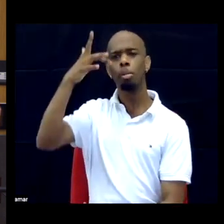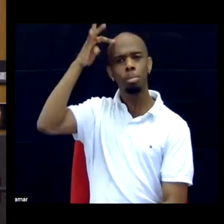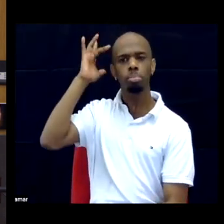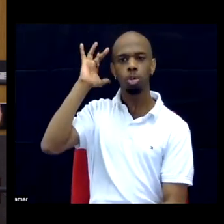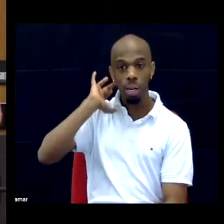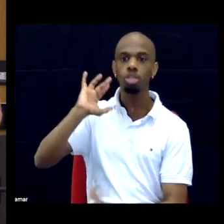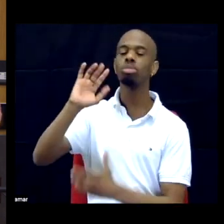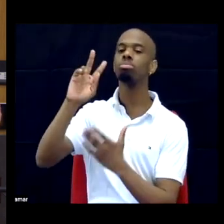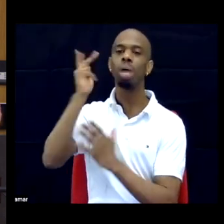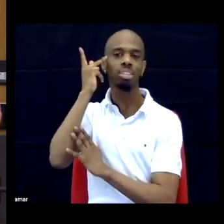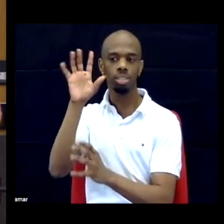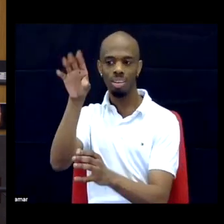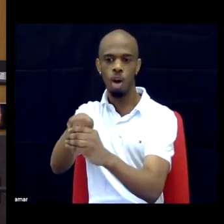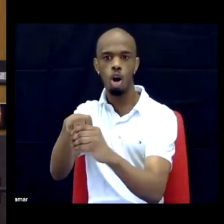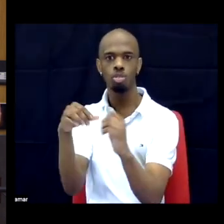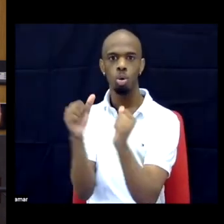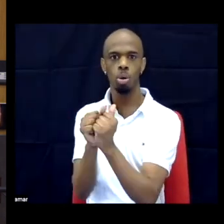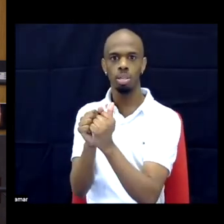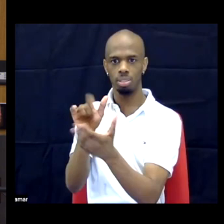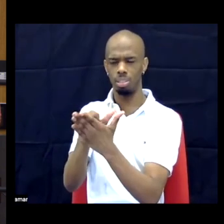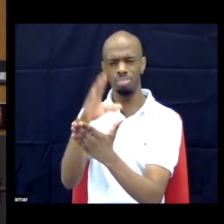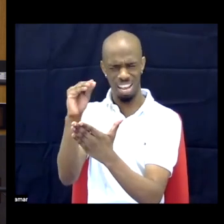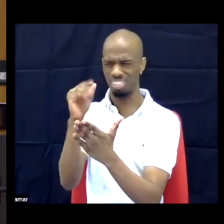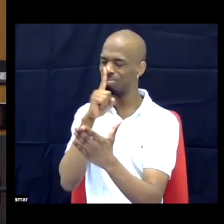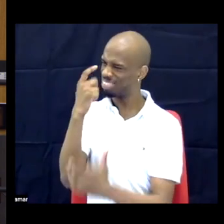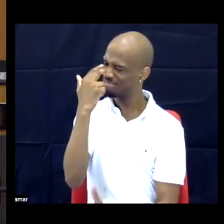like, disappeared from our minds entirely, what was it, like, last year?